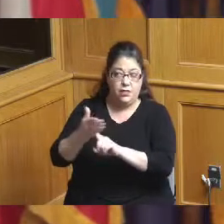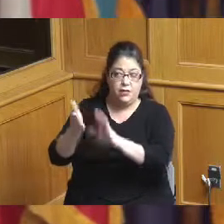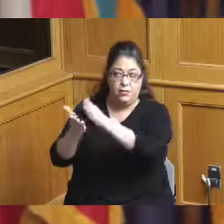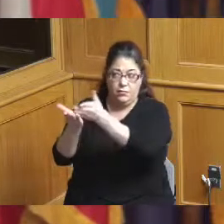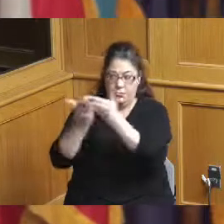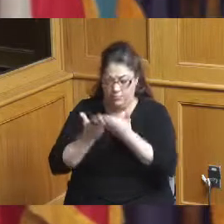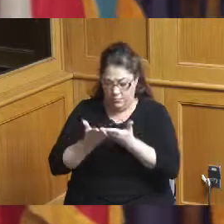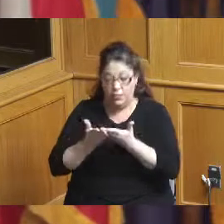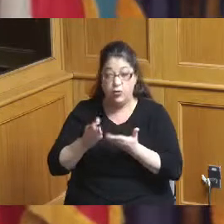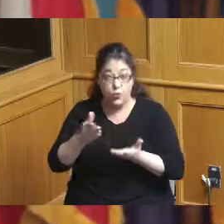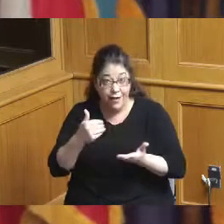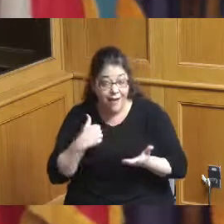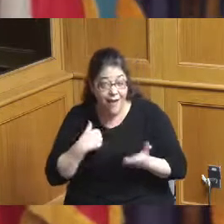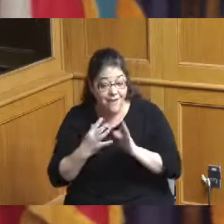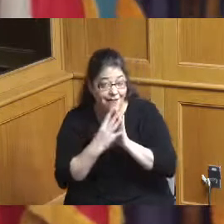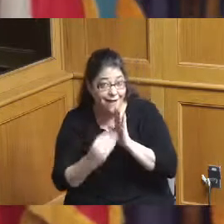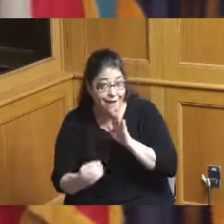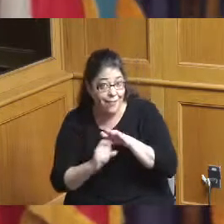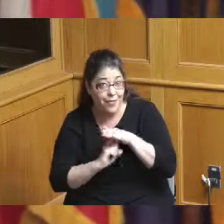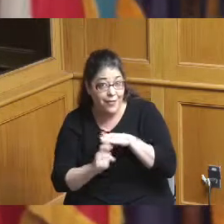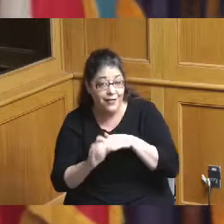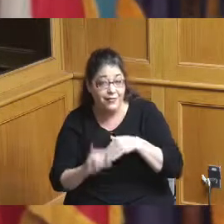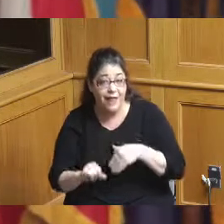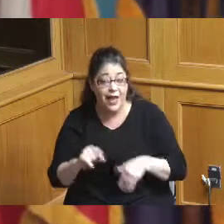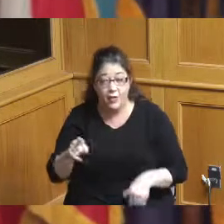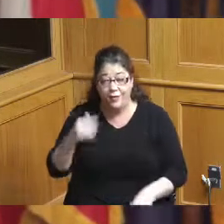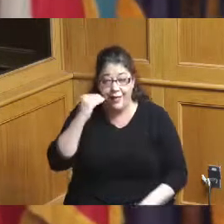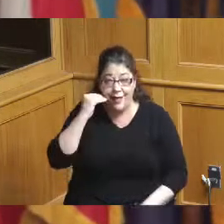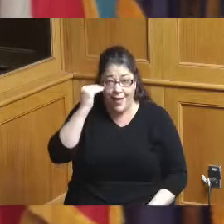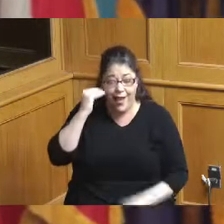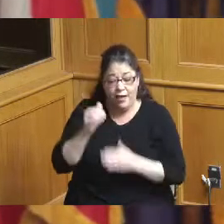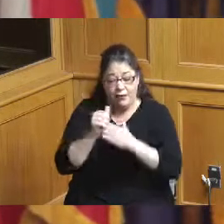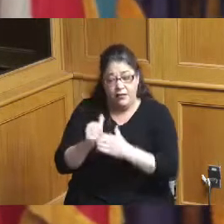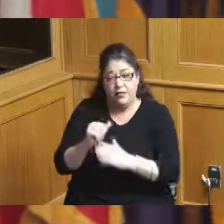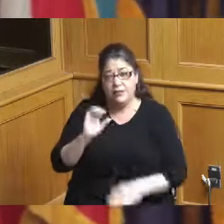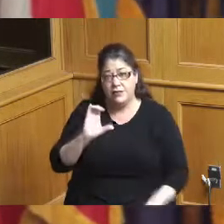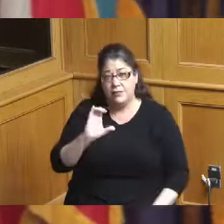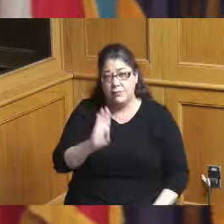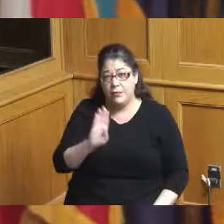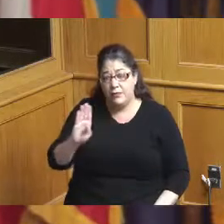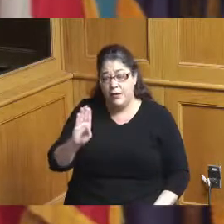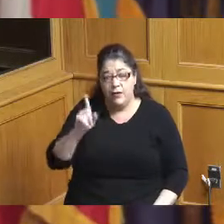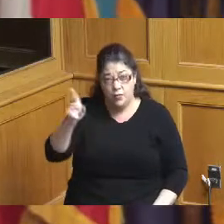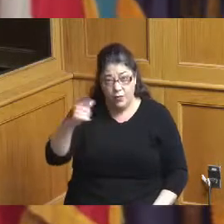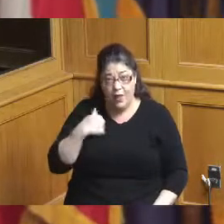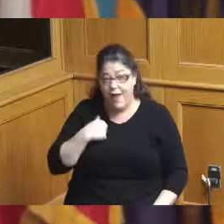do you have a copy as the head of CVB of the bid package and what that investment so we can have